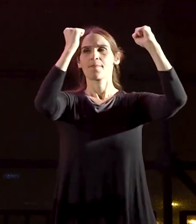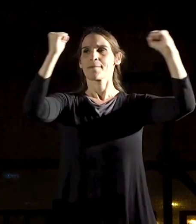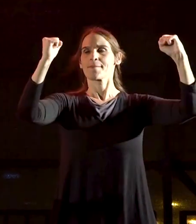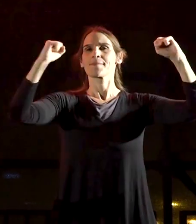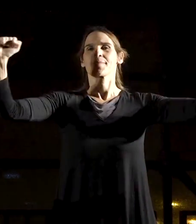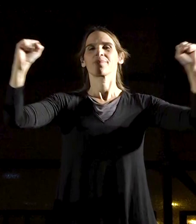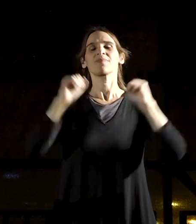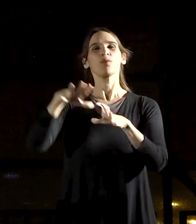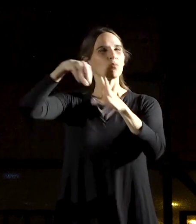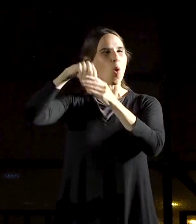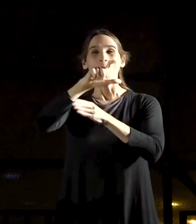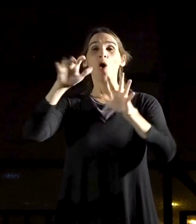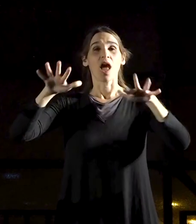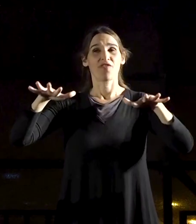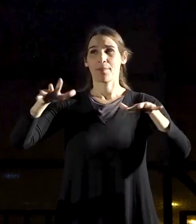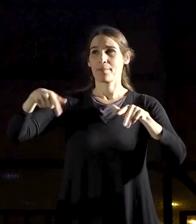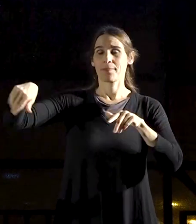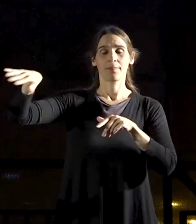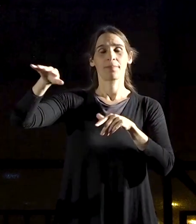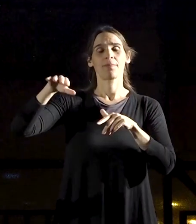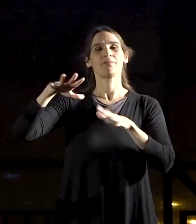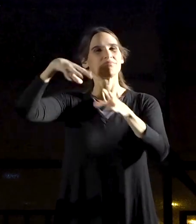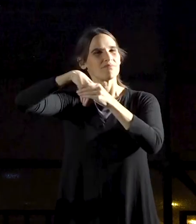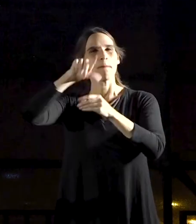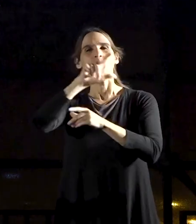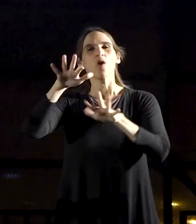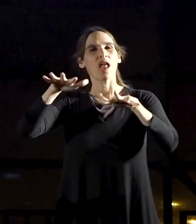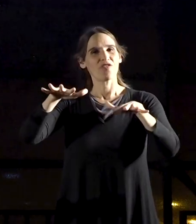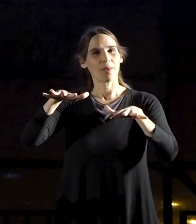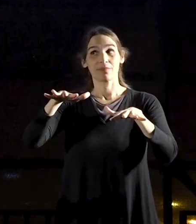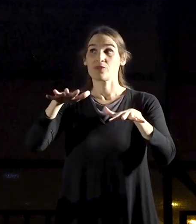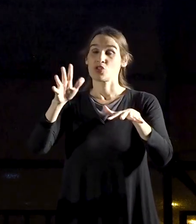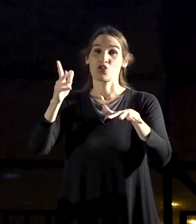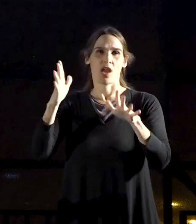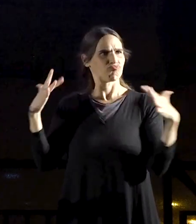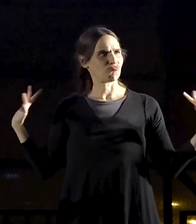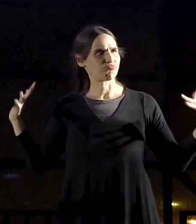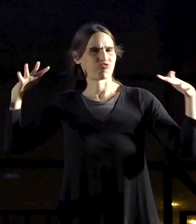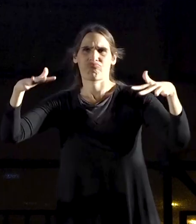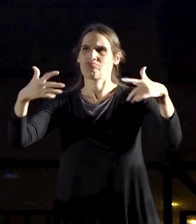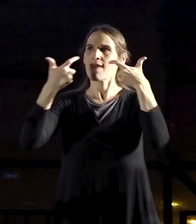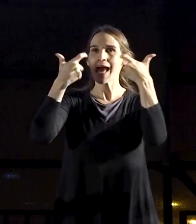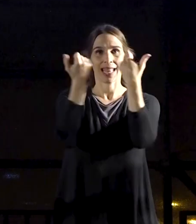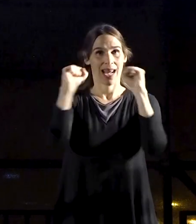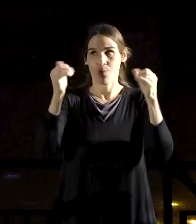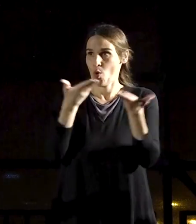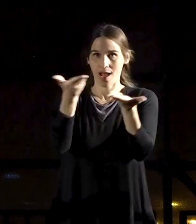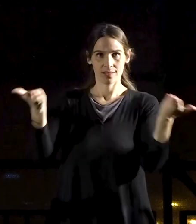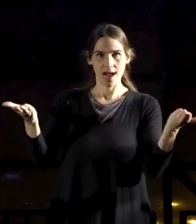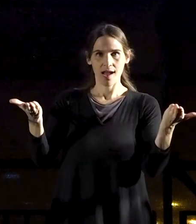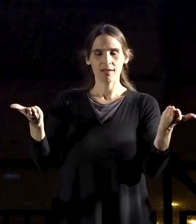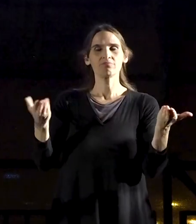Among the hundreds of thousands who have already come forward to defend democracy,